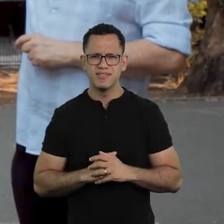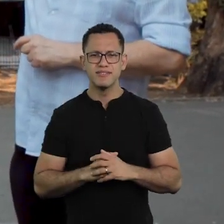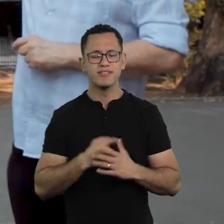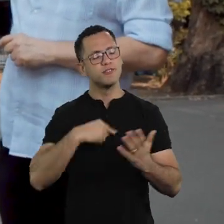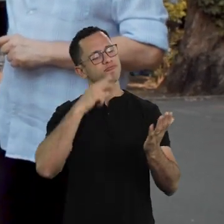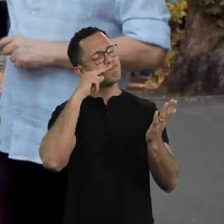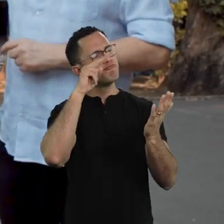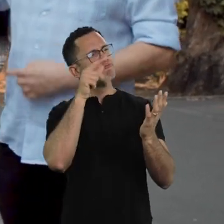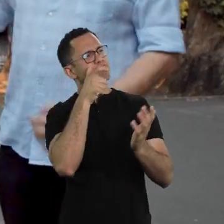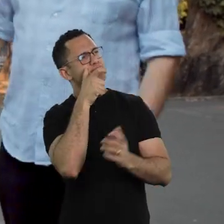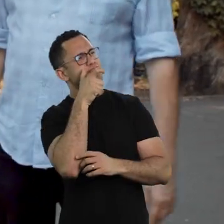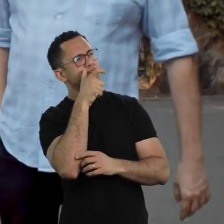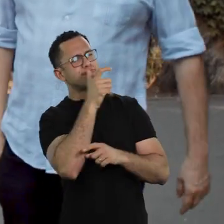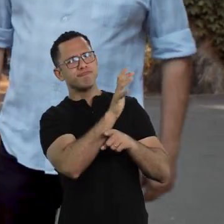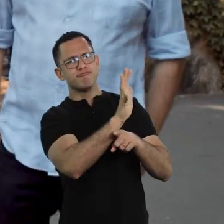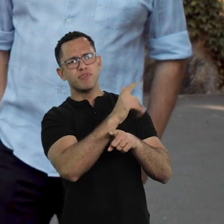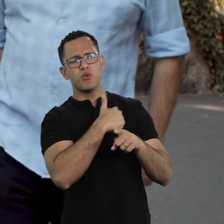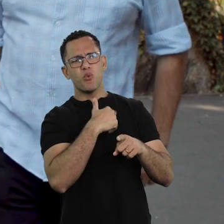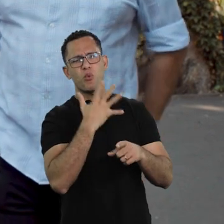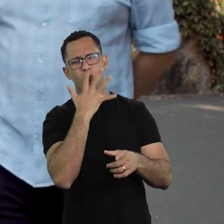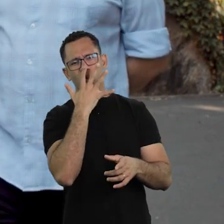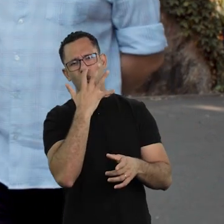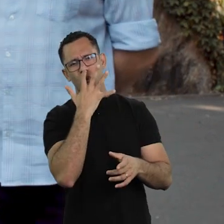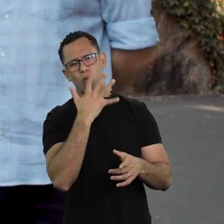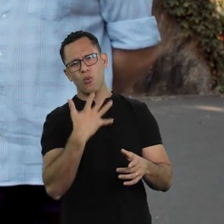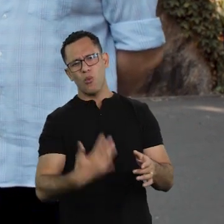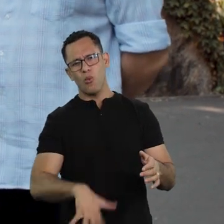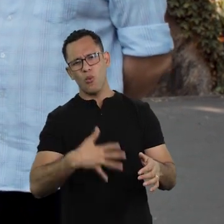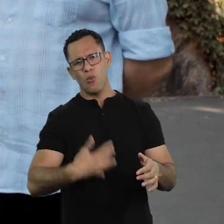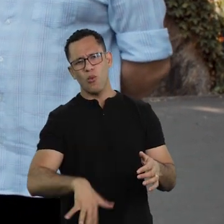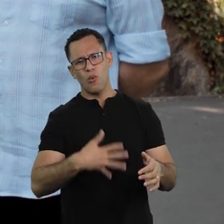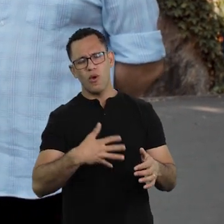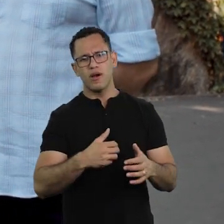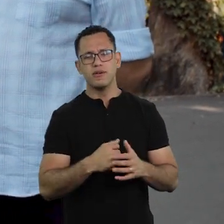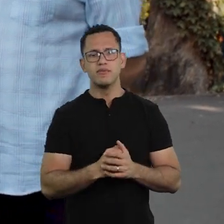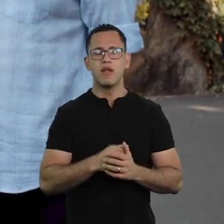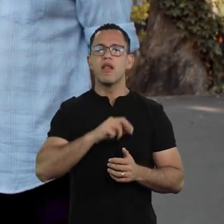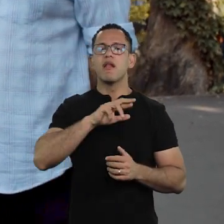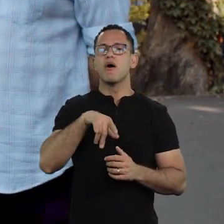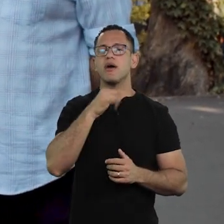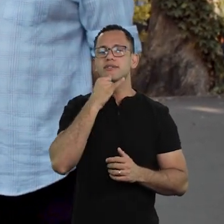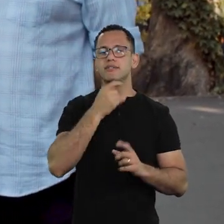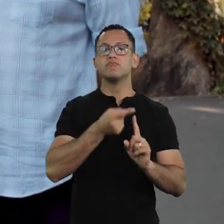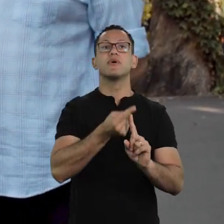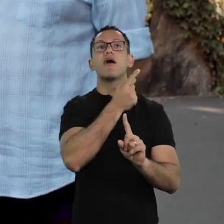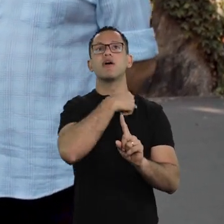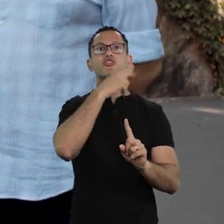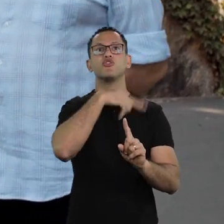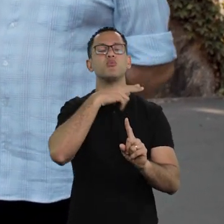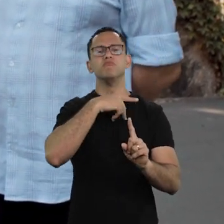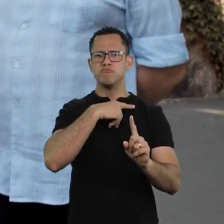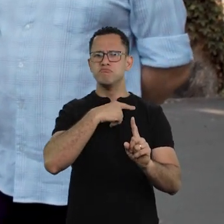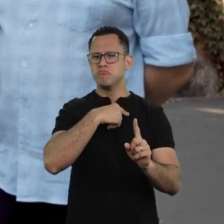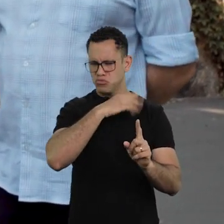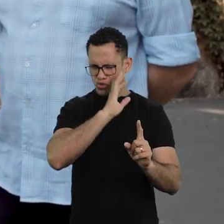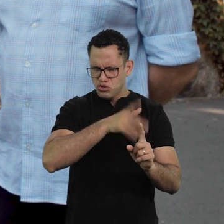I watched Fellini again and I was impressed. It's not that we haven’t watched,